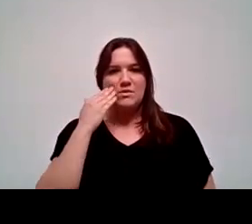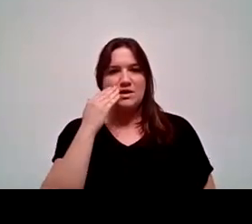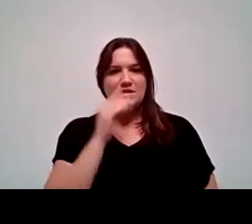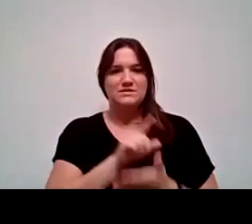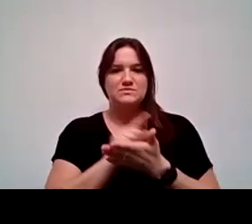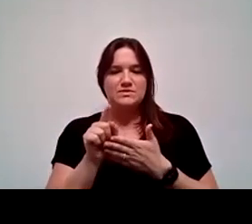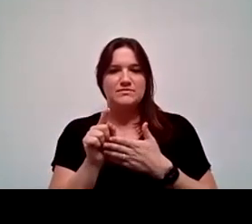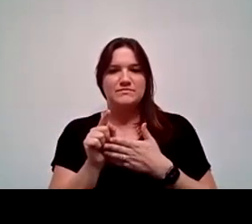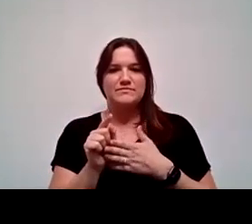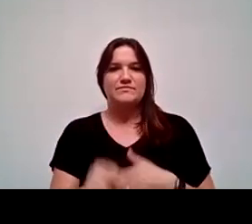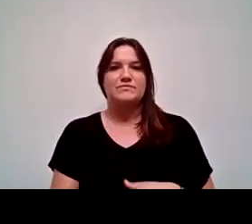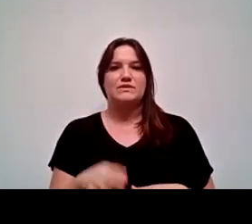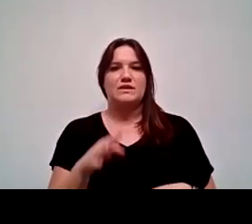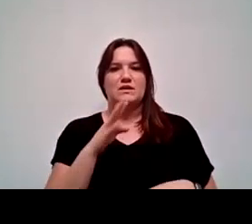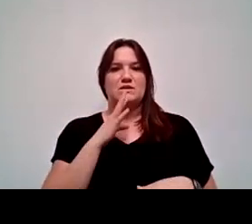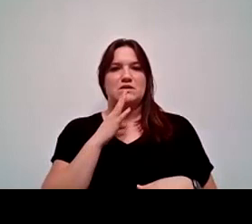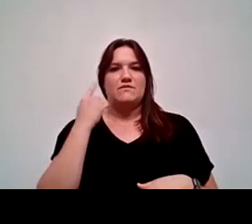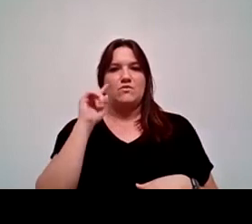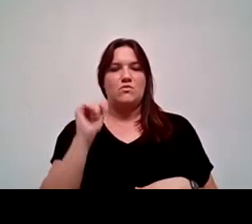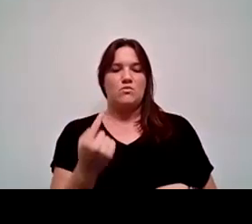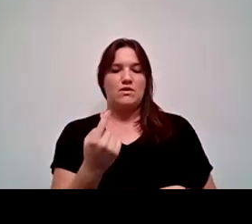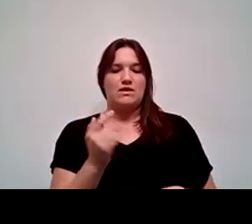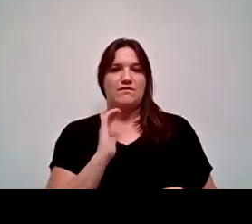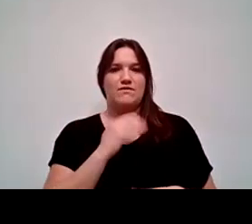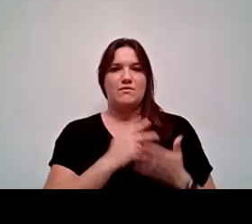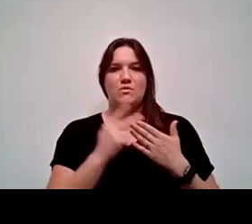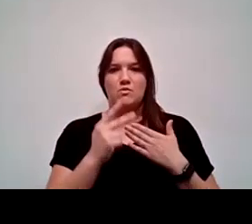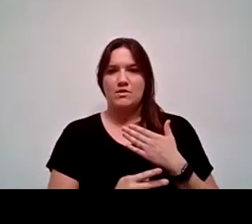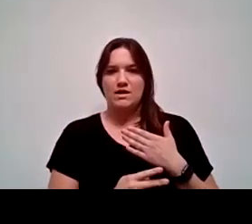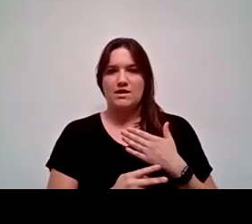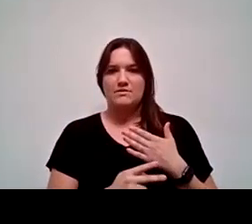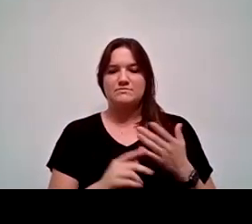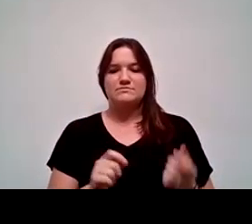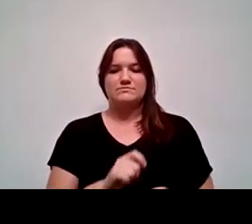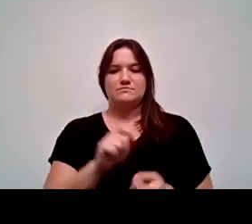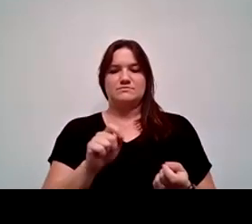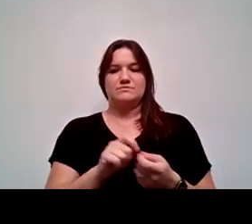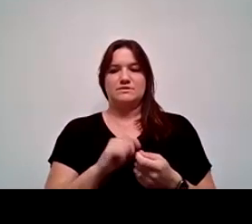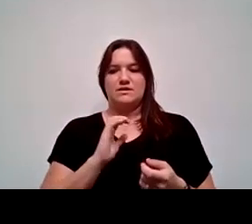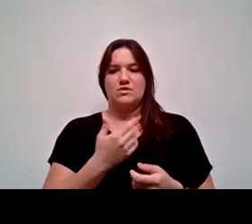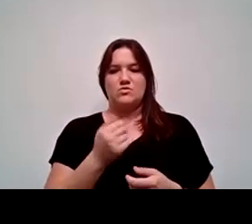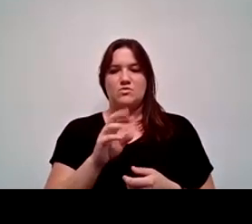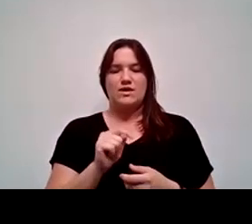And so I'm speaking on behalf of one of our programs that specifically are grant based, based upon